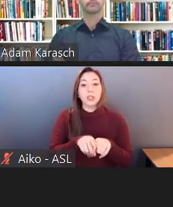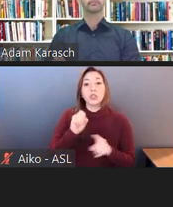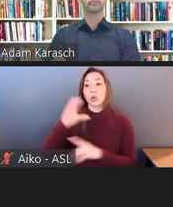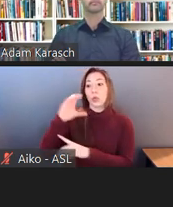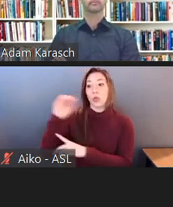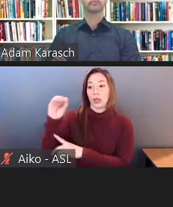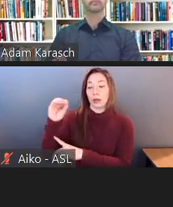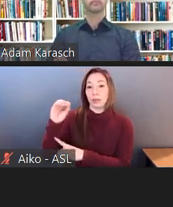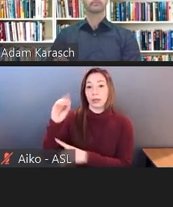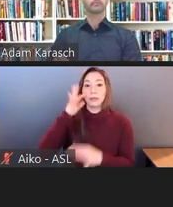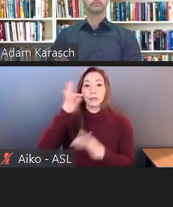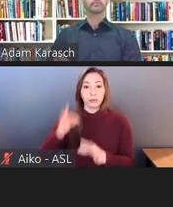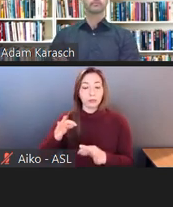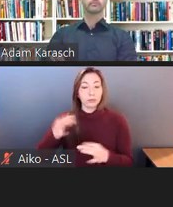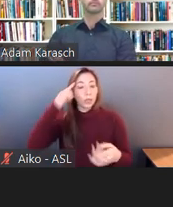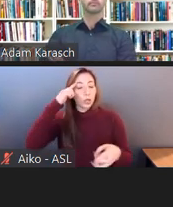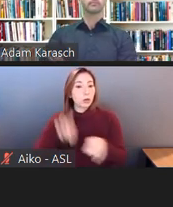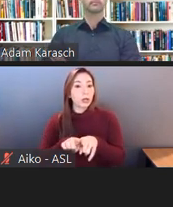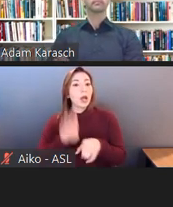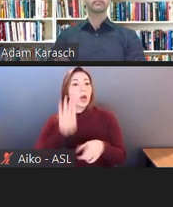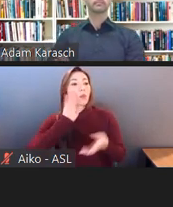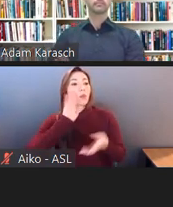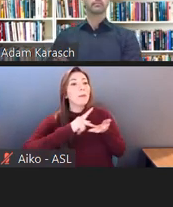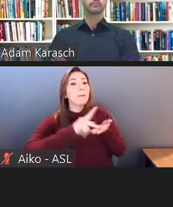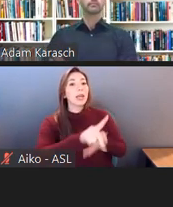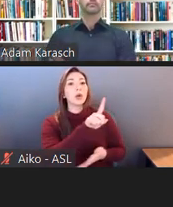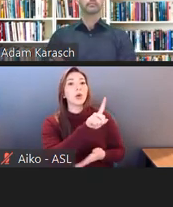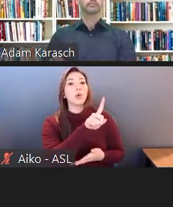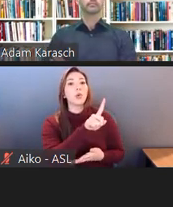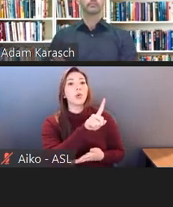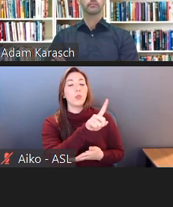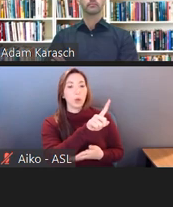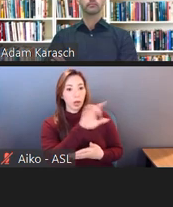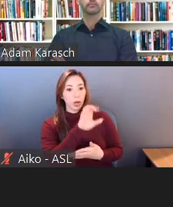They agreed to pay $110,000 in monetary relief.